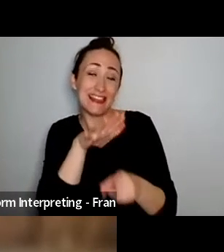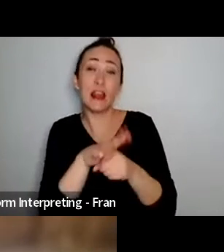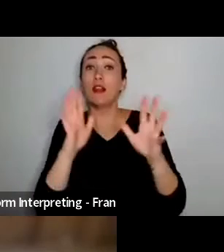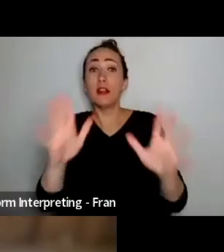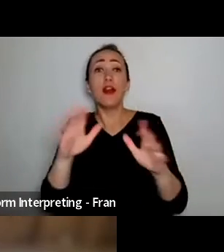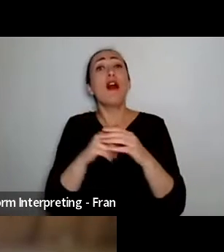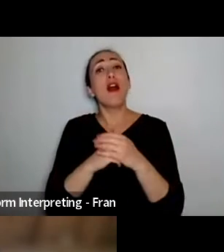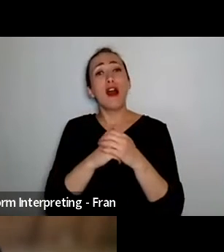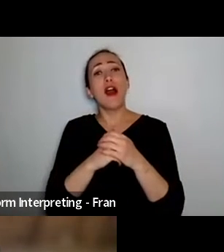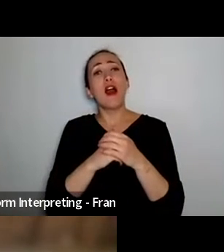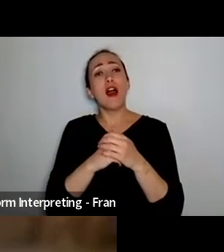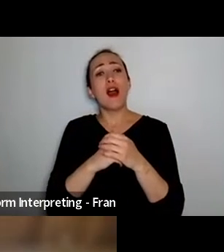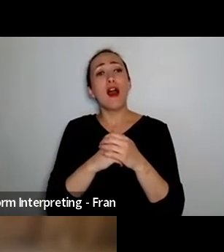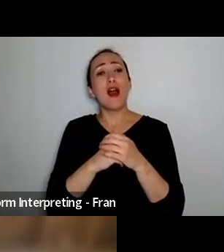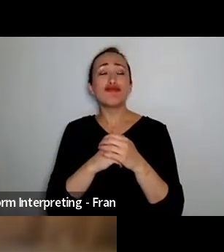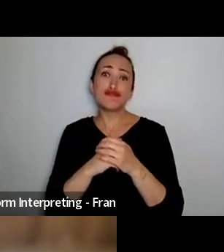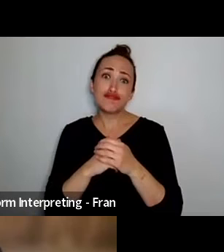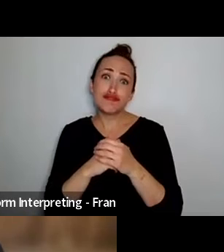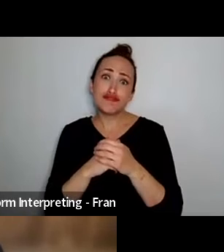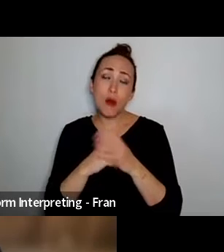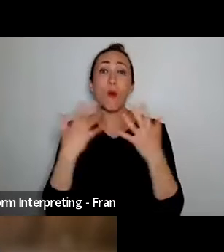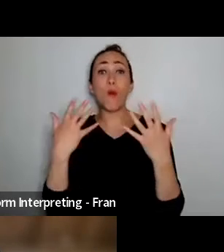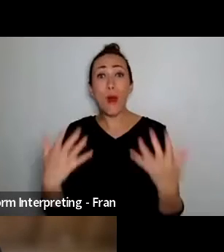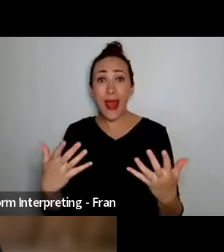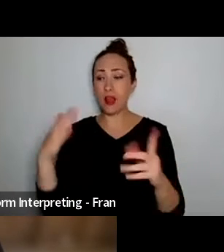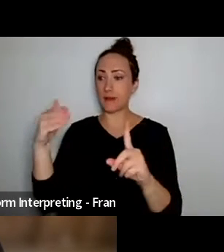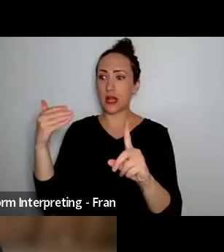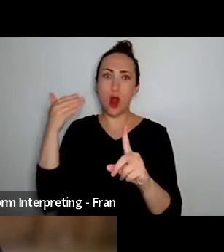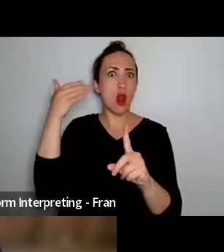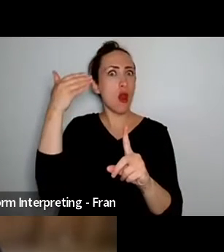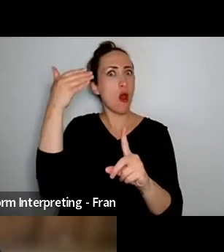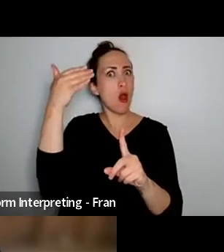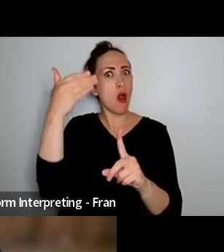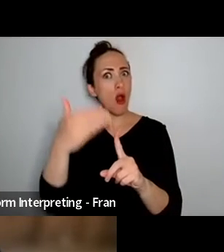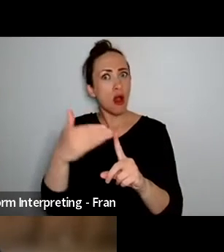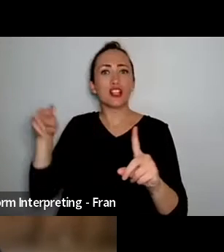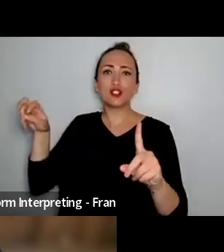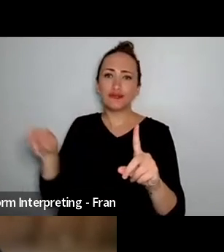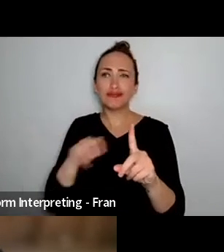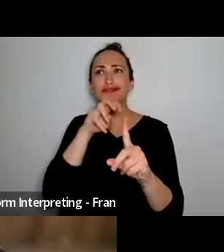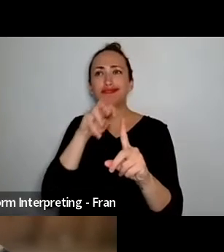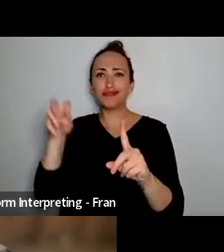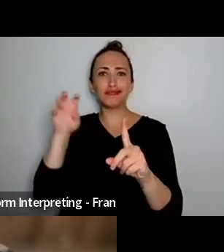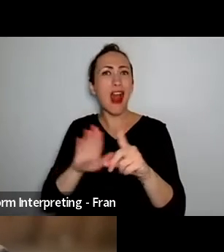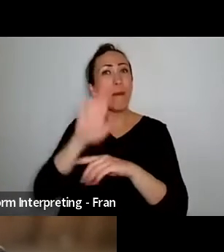it's been a long it's been a long journey, a journey of lots of ups and downs as as we do in